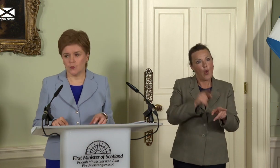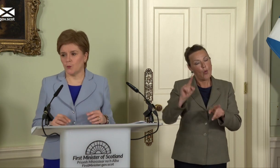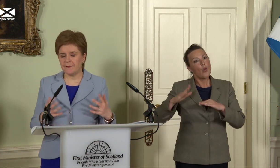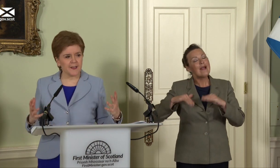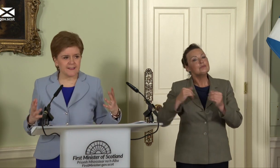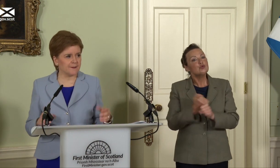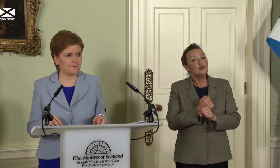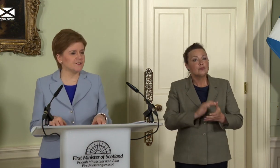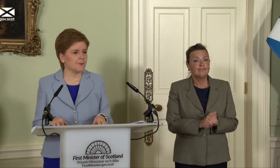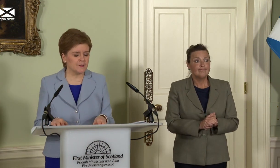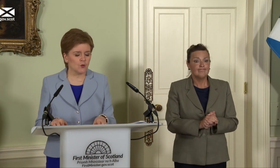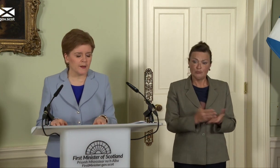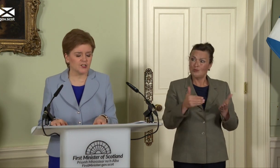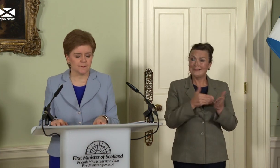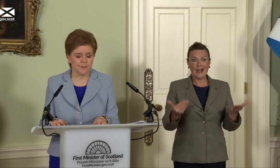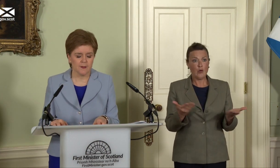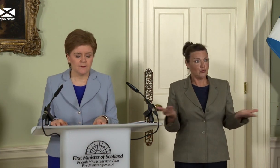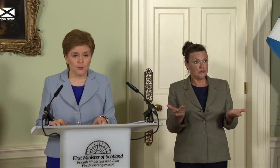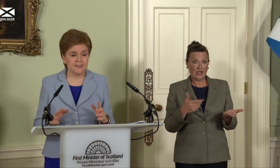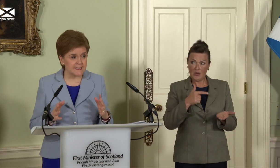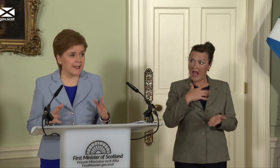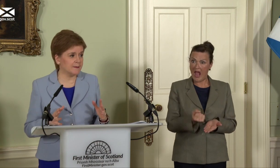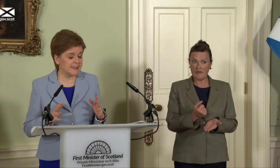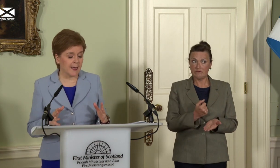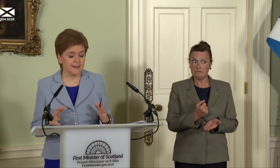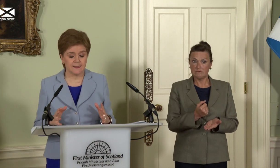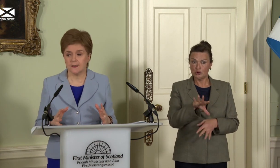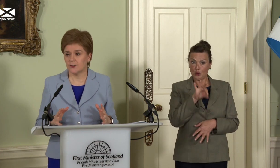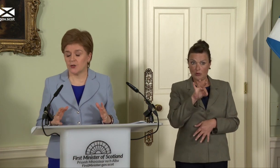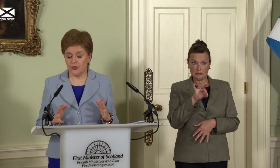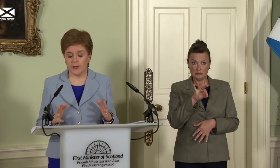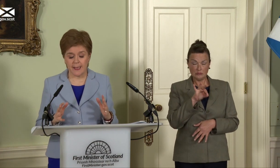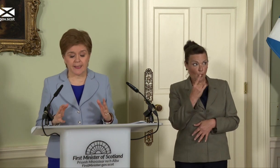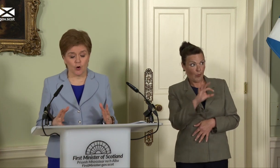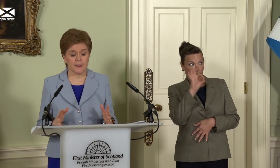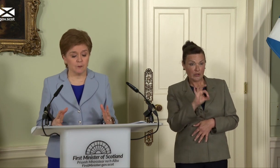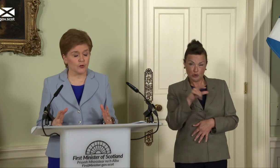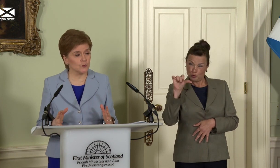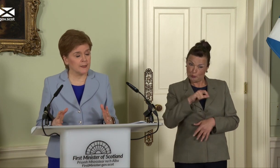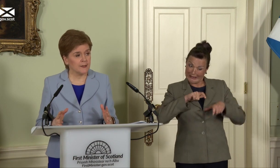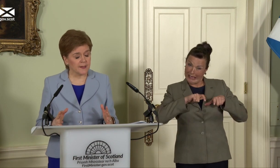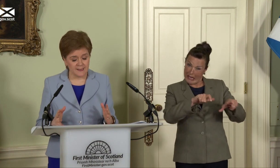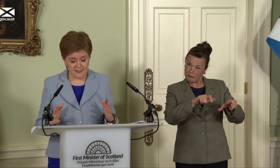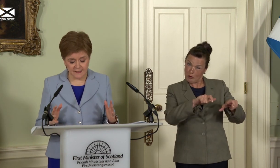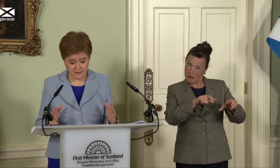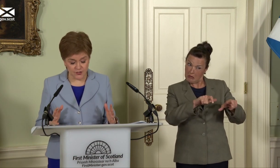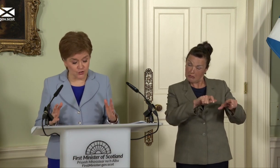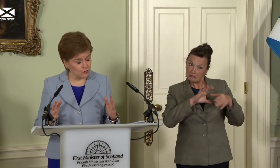we face a fundamental question: do we stay tied to a UK economic model that consigns us to